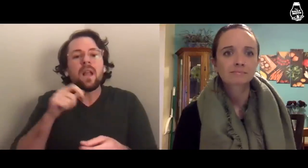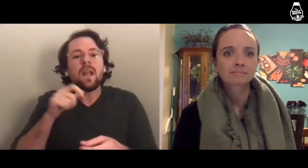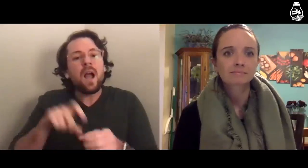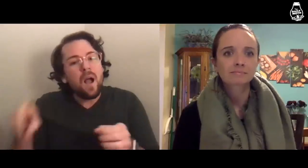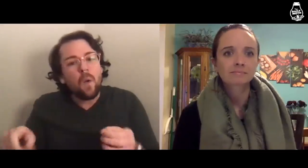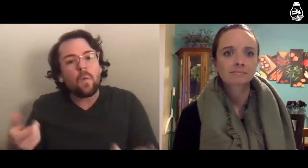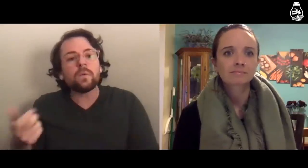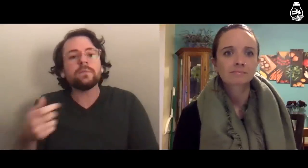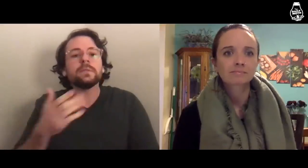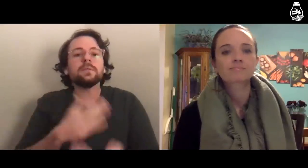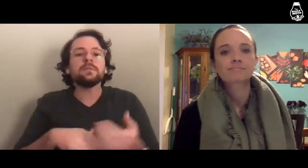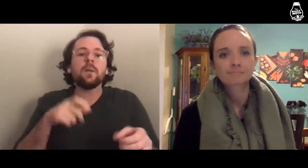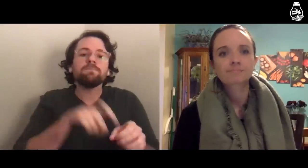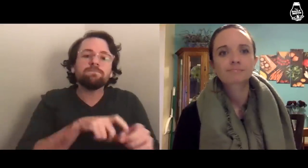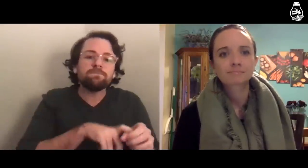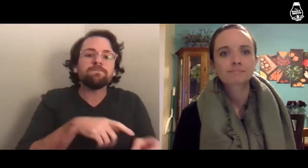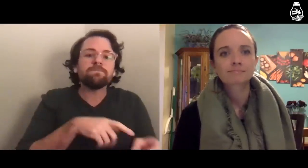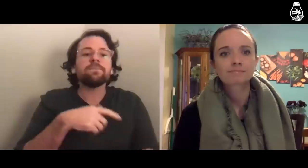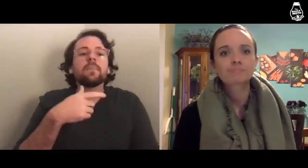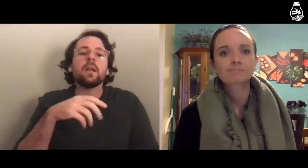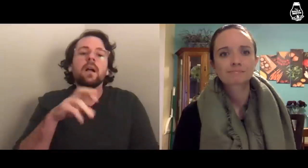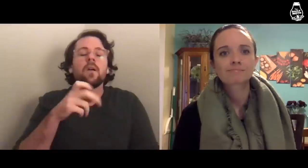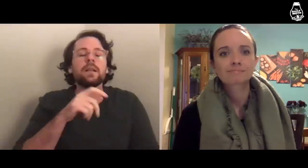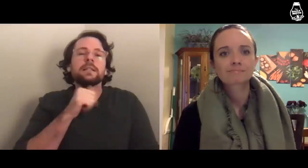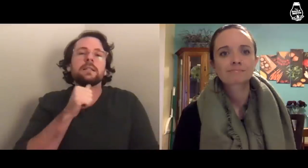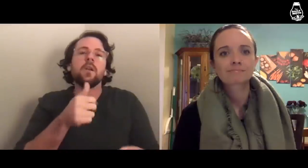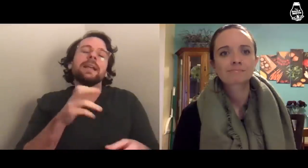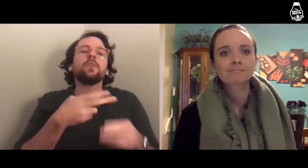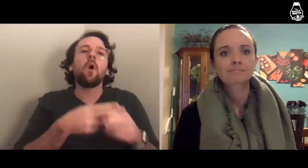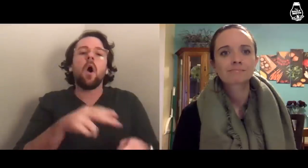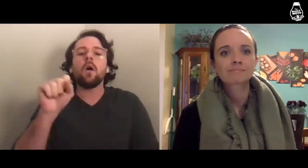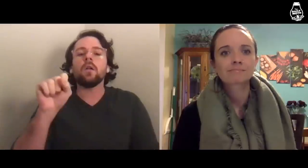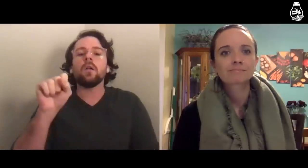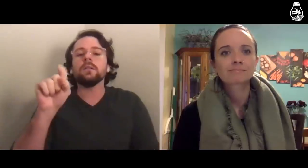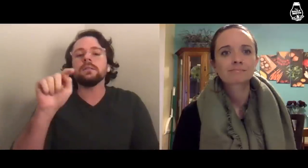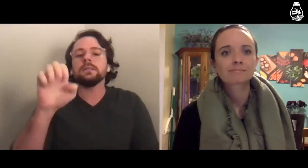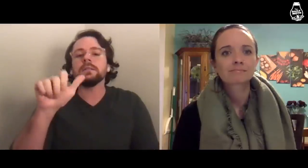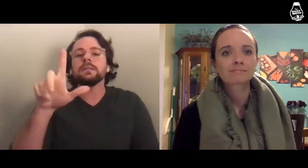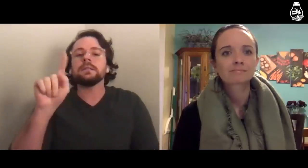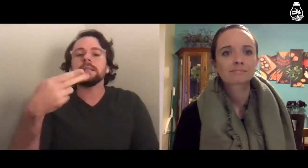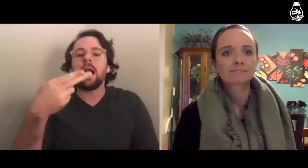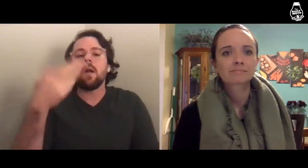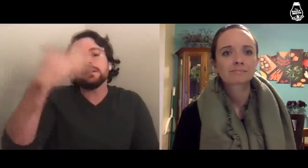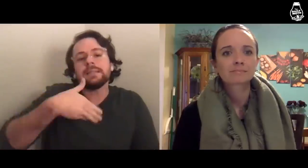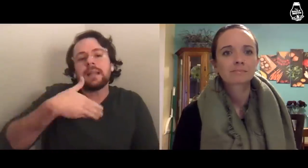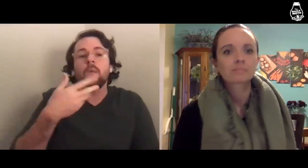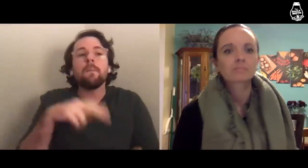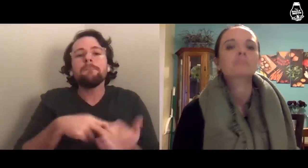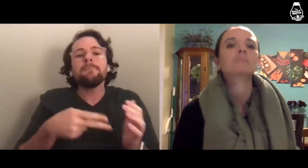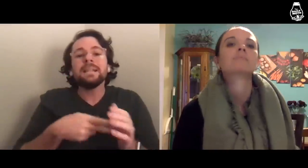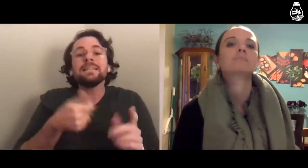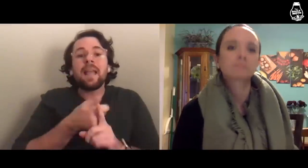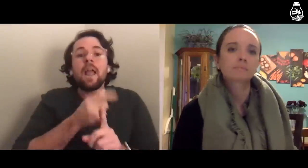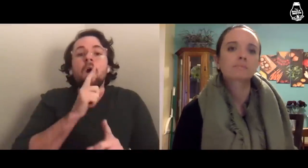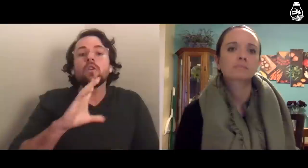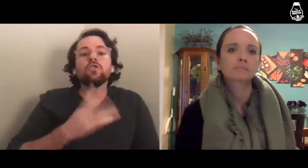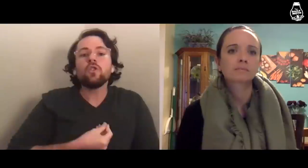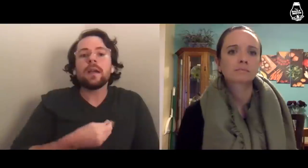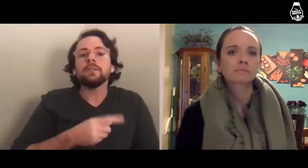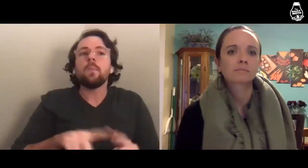they’re not out or stay in the closet. It’s called stealth, which means they are trans